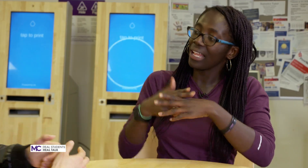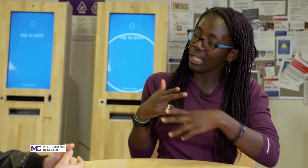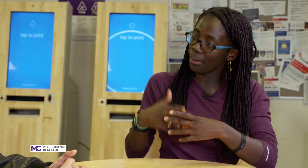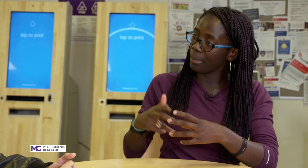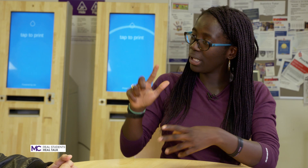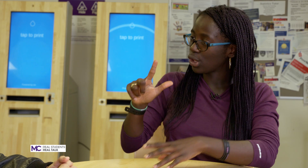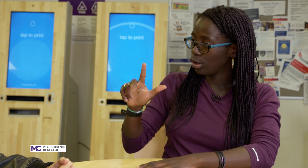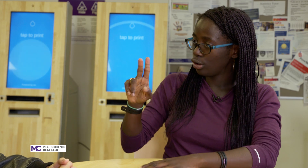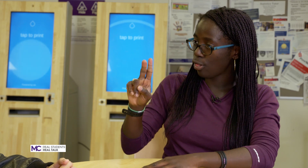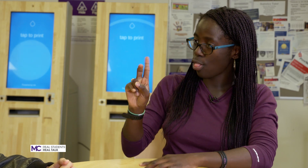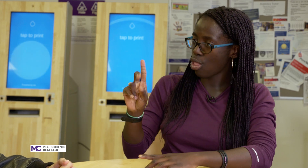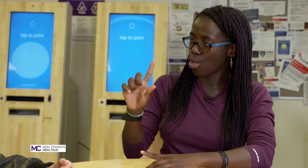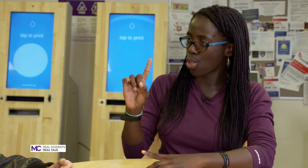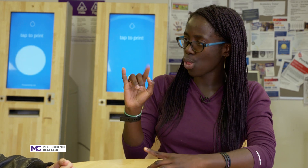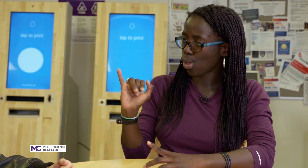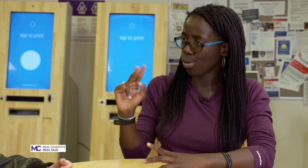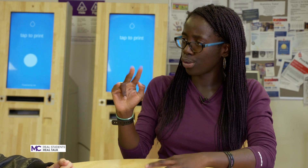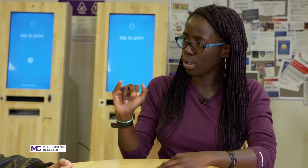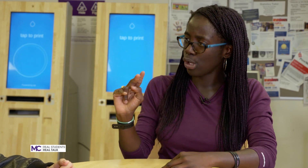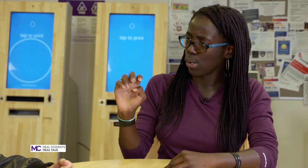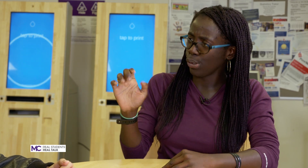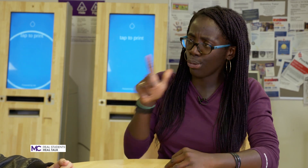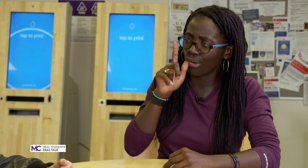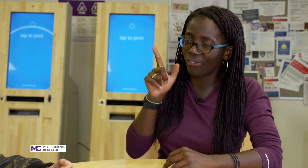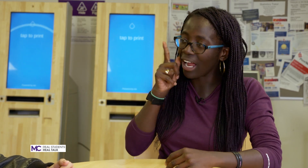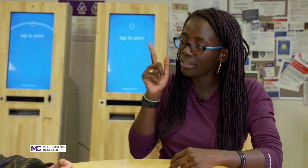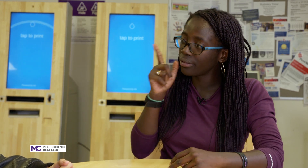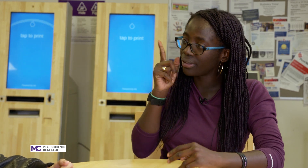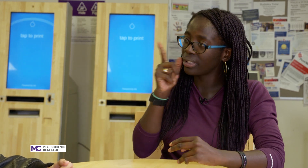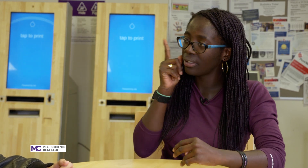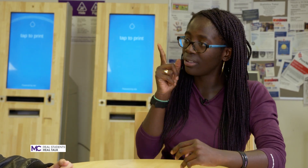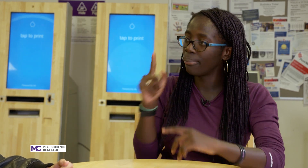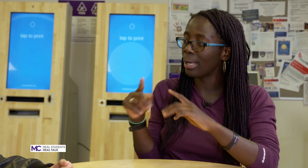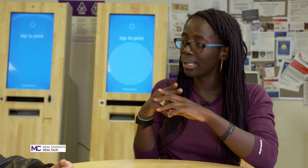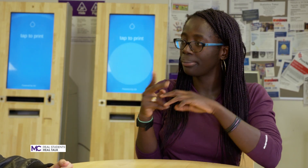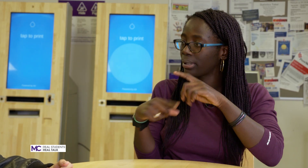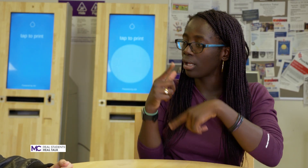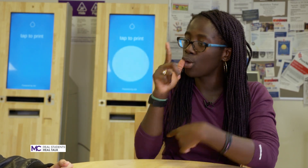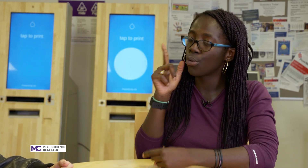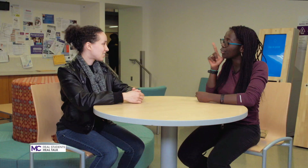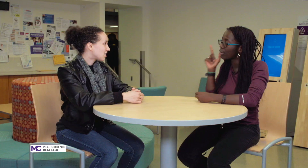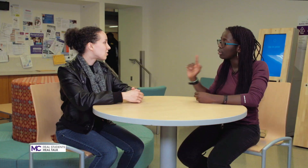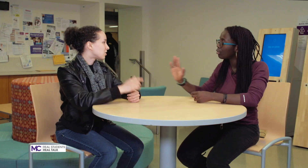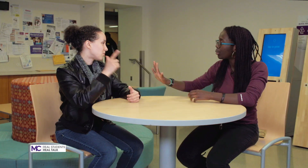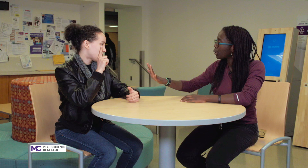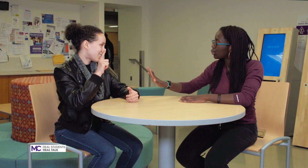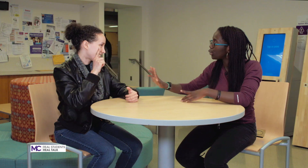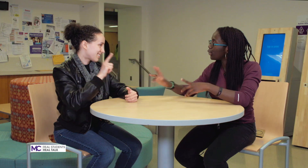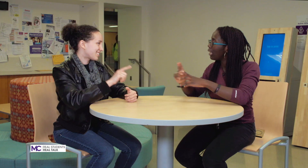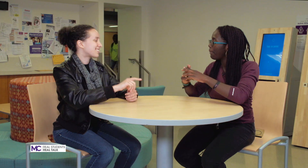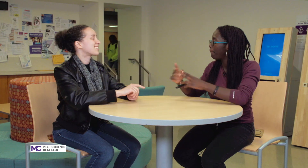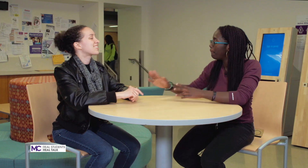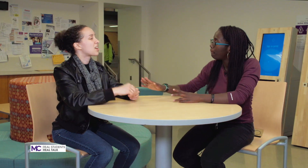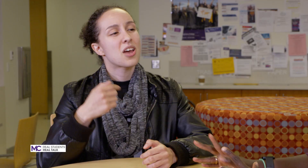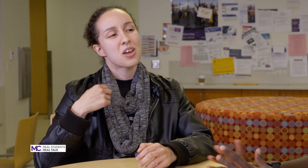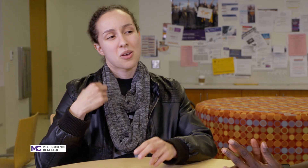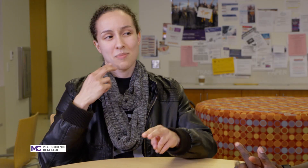name is Lou the bun behind if I hear my